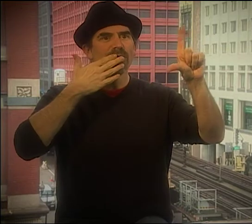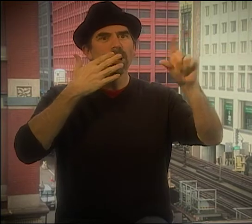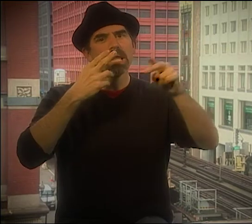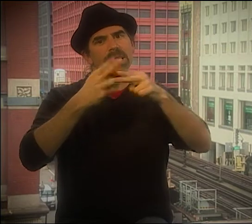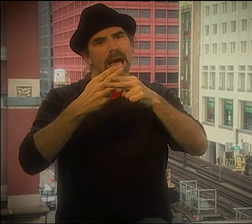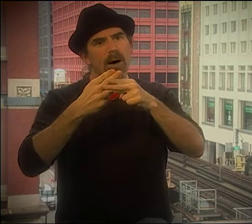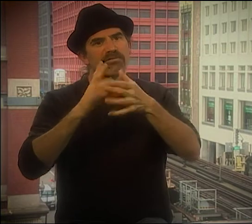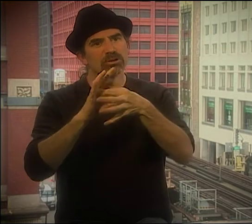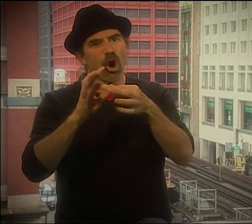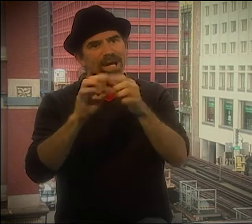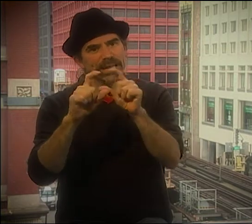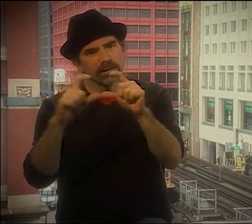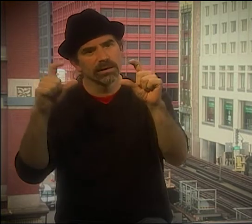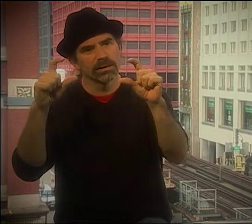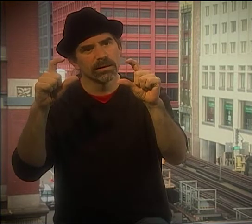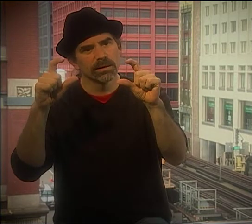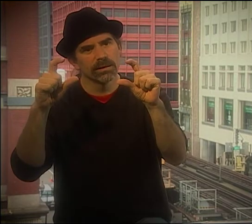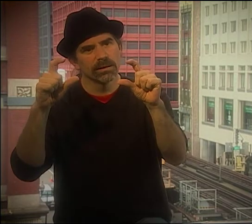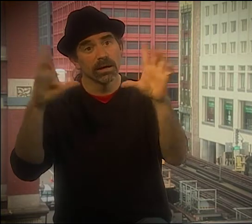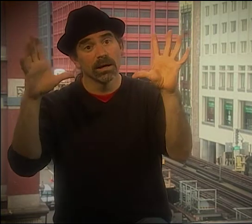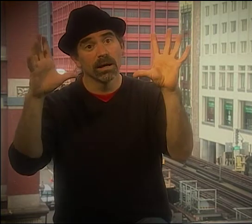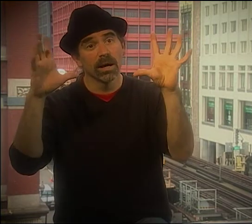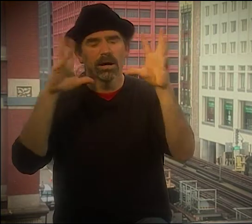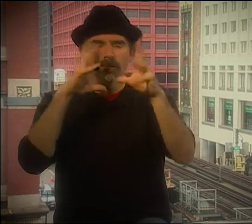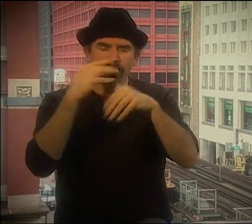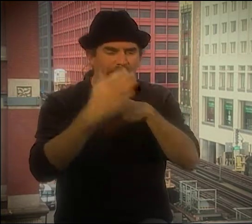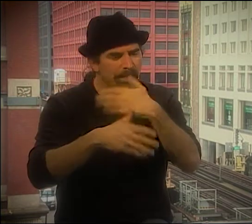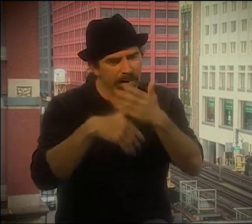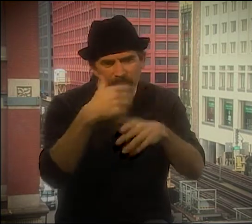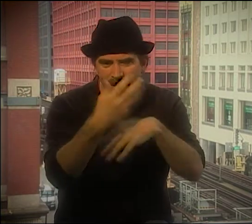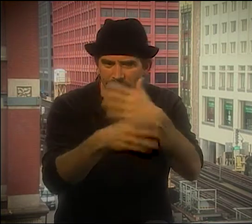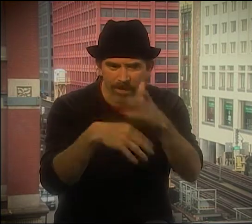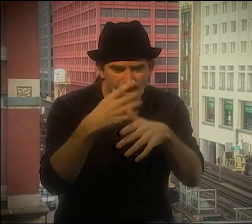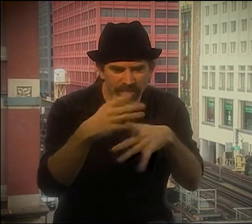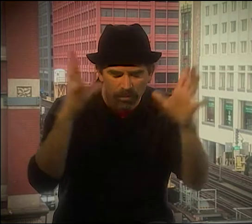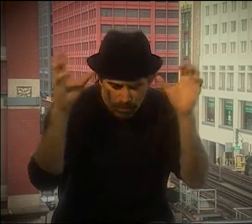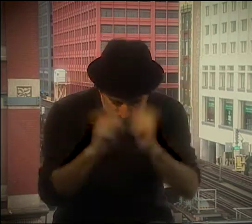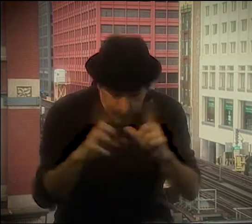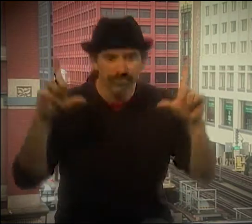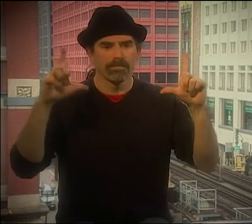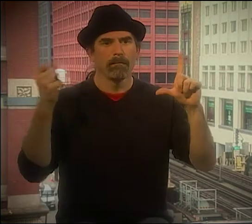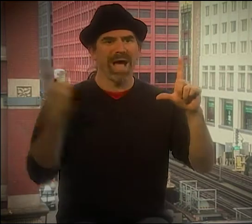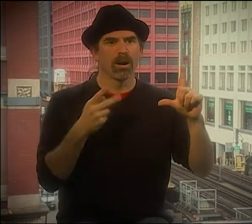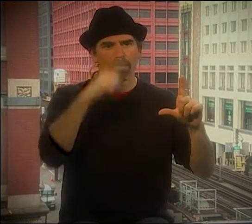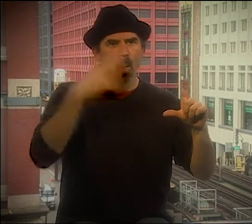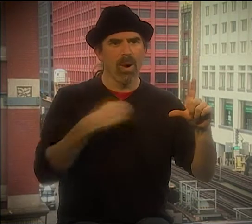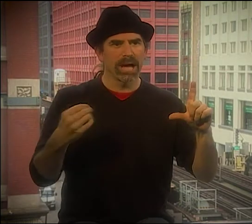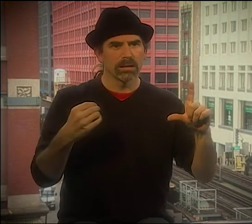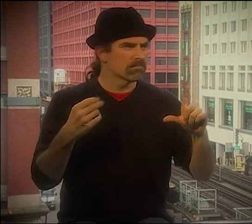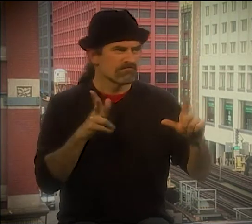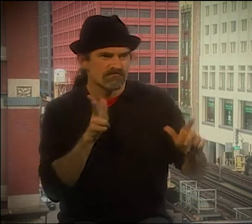AND THEN, THERE'S THIS OTHER STORY IN THE MOVIE, AND ALL OF A SUDDEN IT'S IN COLOR. IT HAS THE NAME OF THE STORY COME UP,